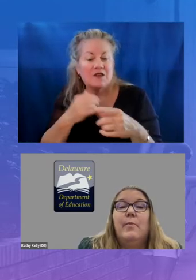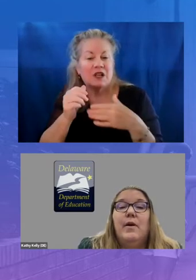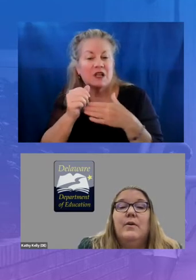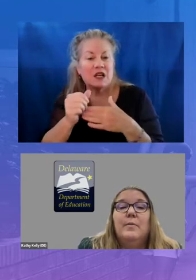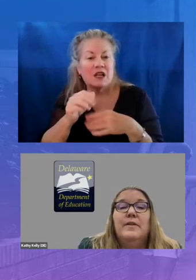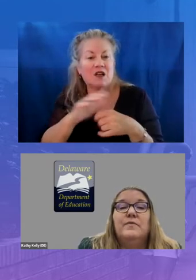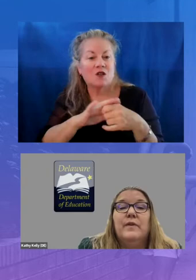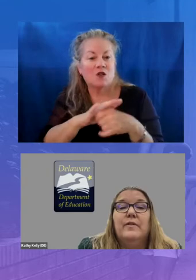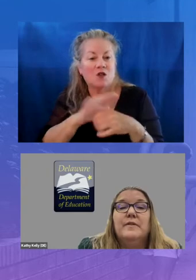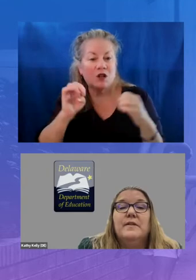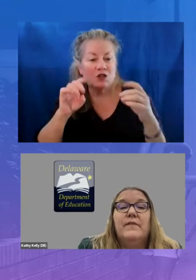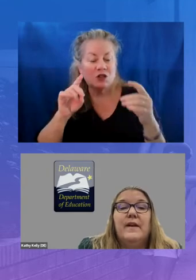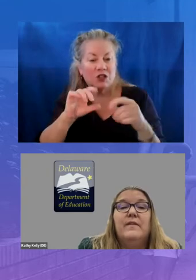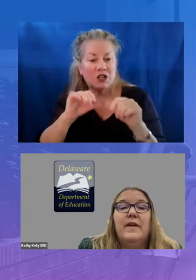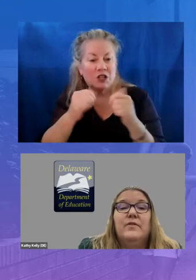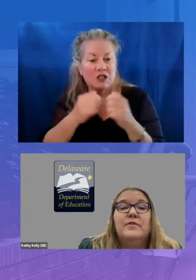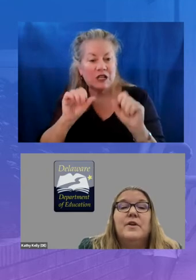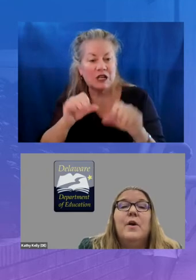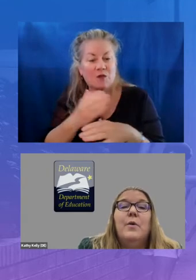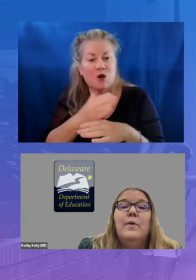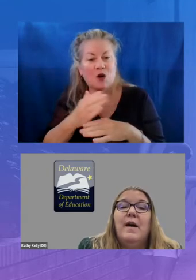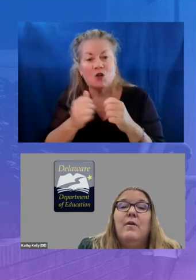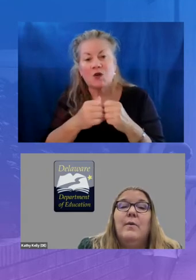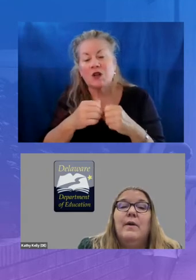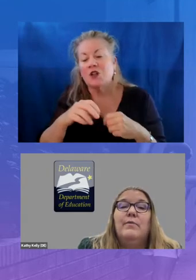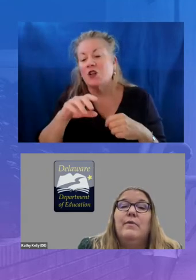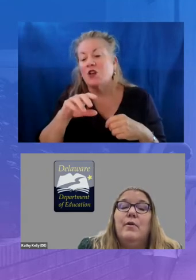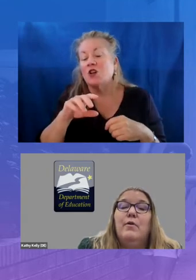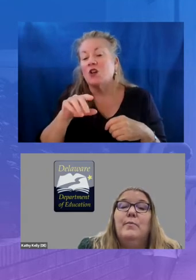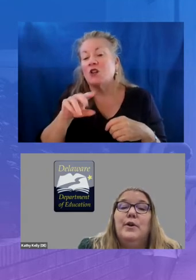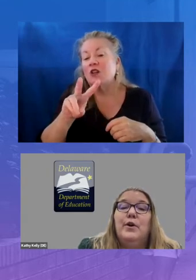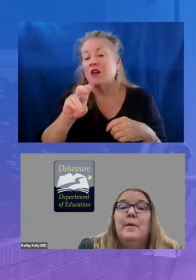partner with these rigorously vetted vendors without going through their own procurement